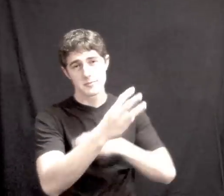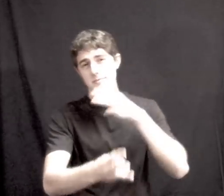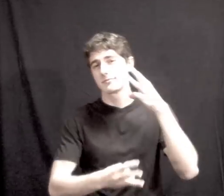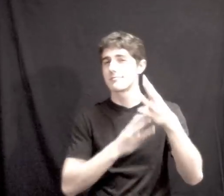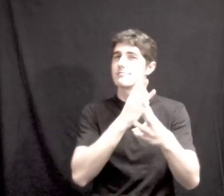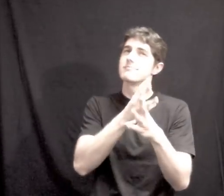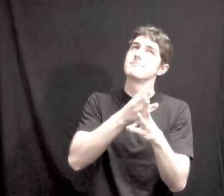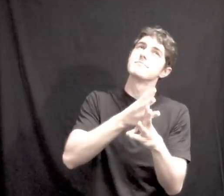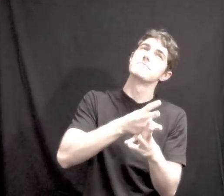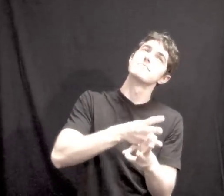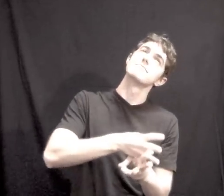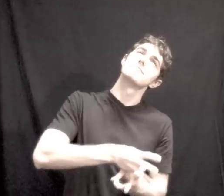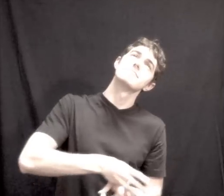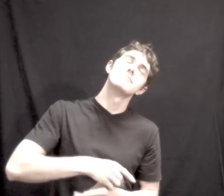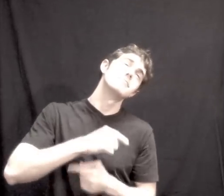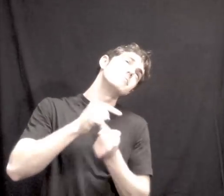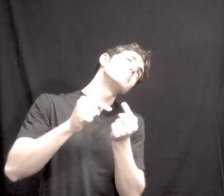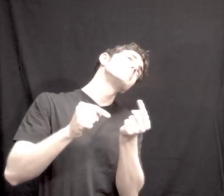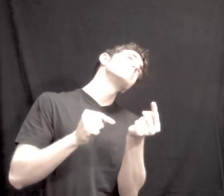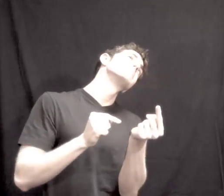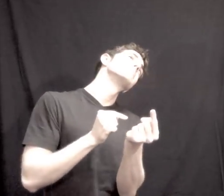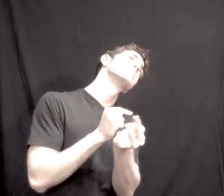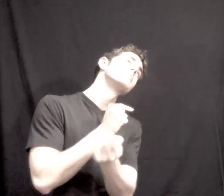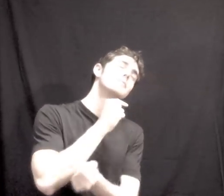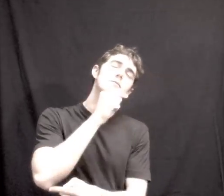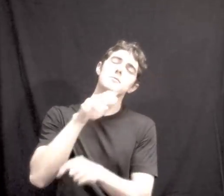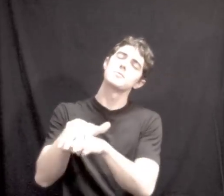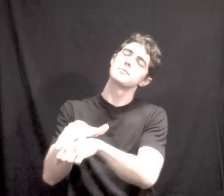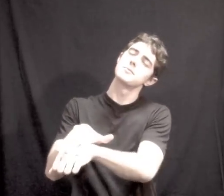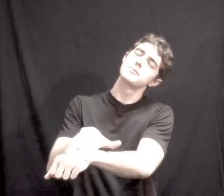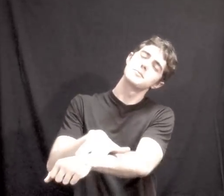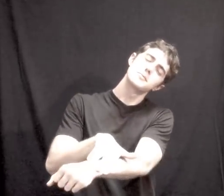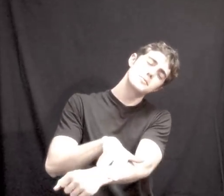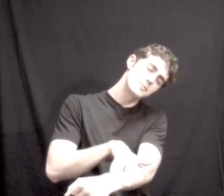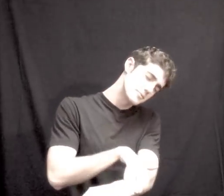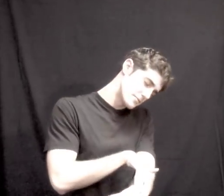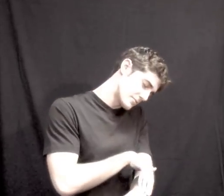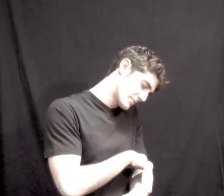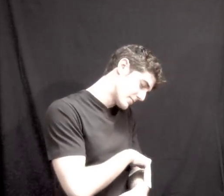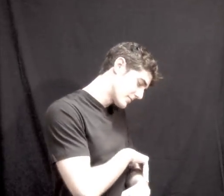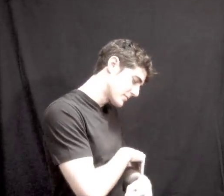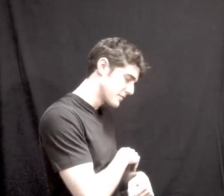That planet Earth turns slowly WORLD ROTATE SLOW